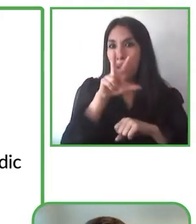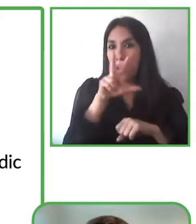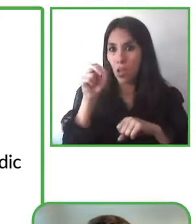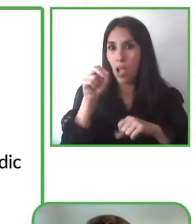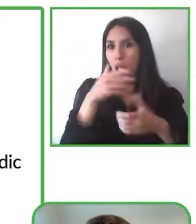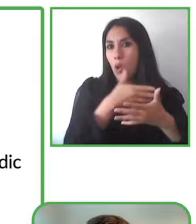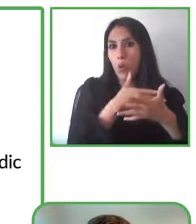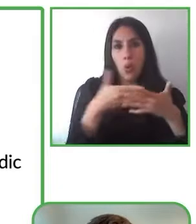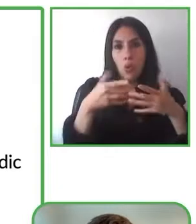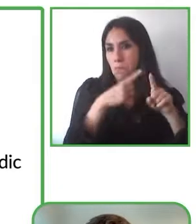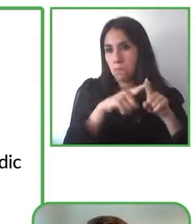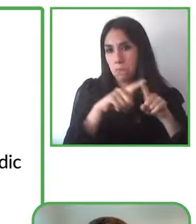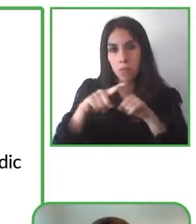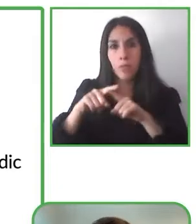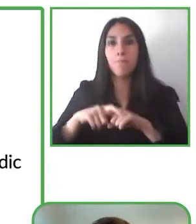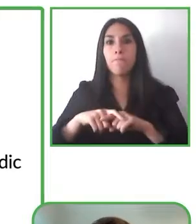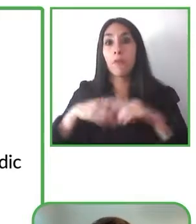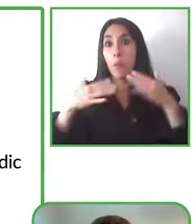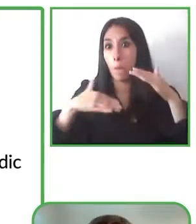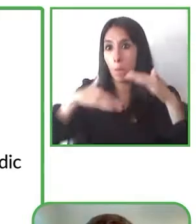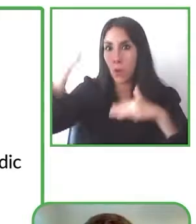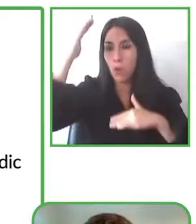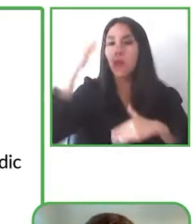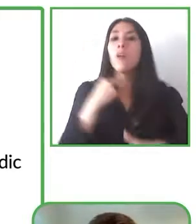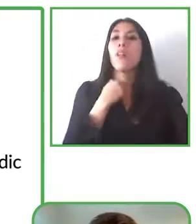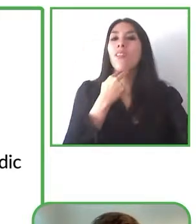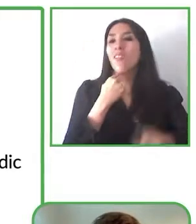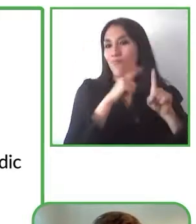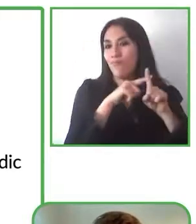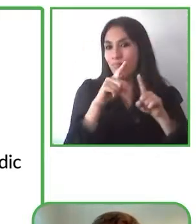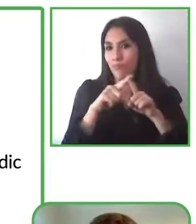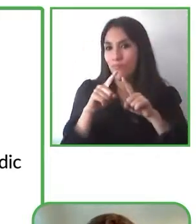other language that might be in the in the South American area and that